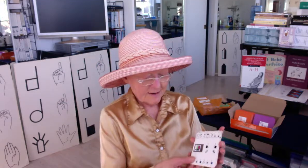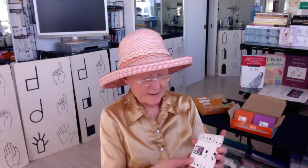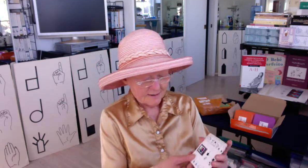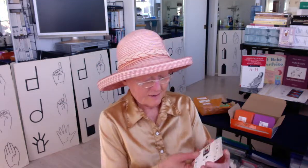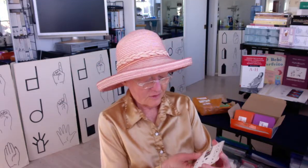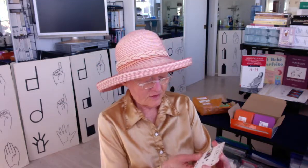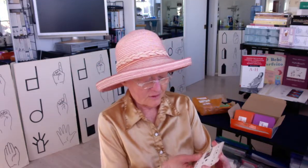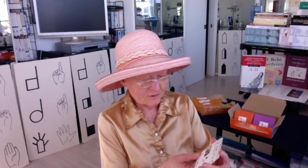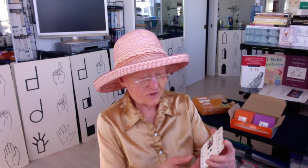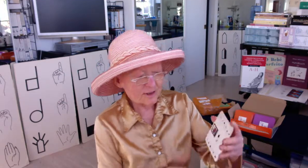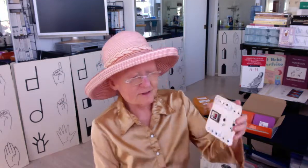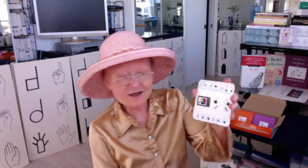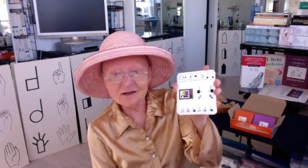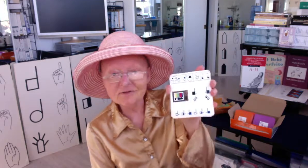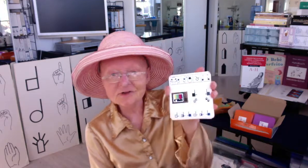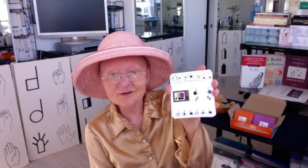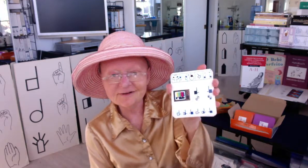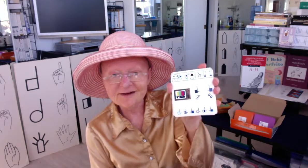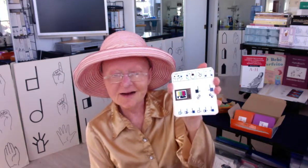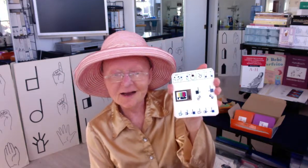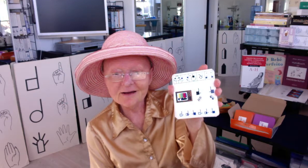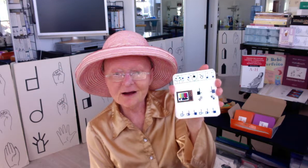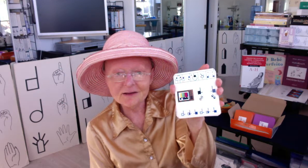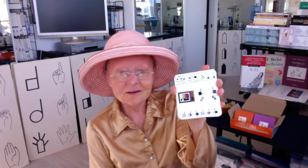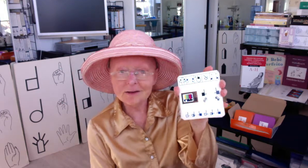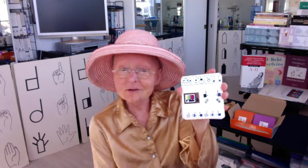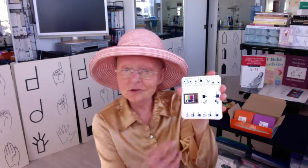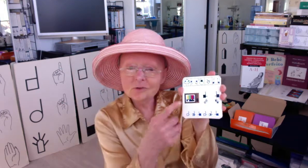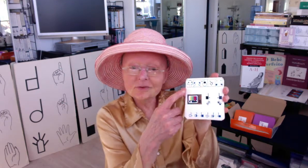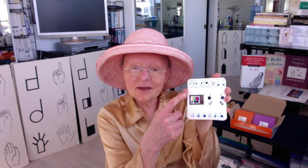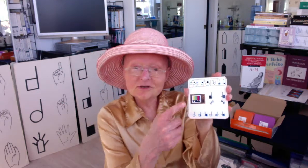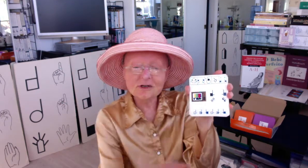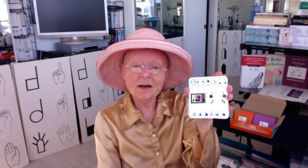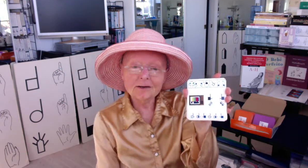Here's it looks like television and I can learn that sign now